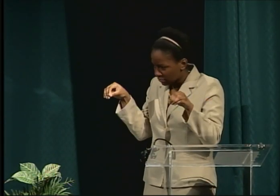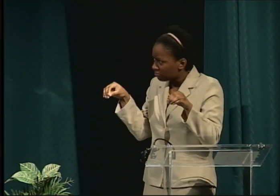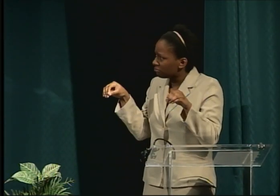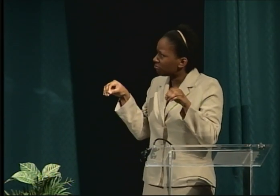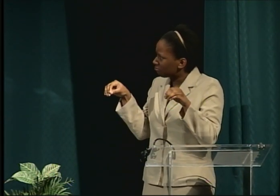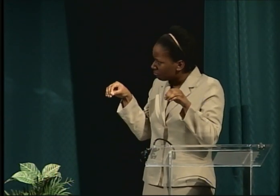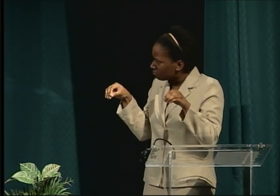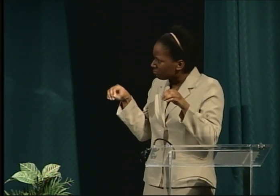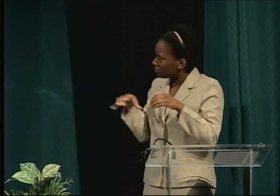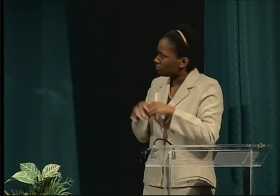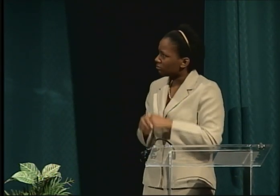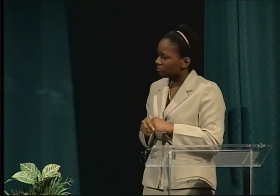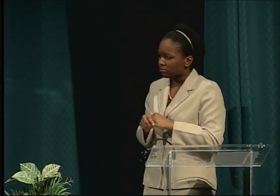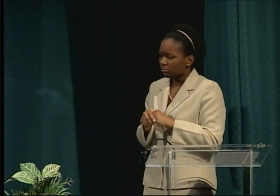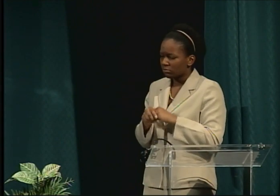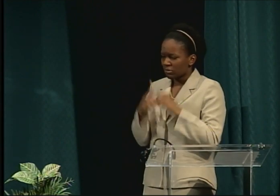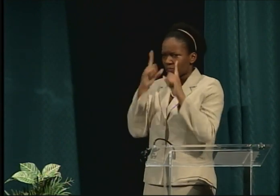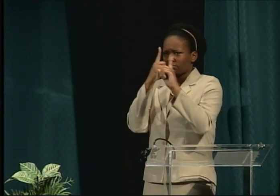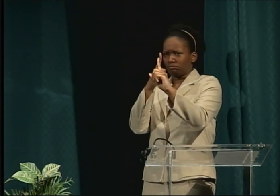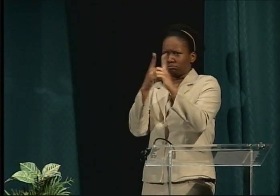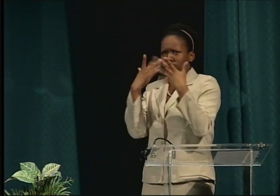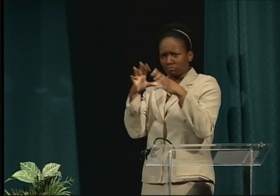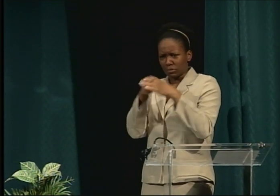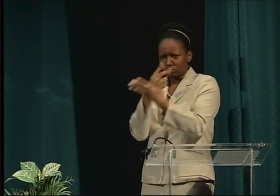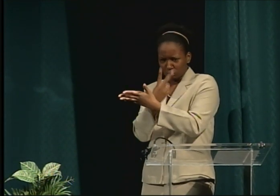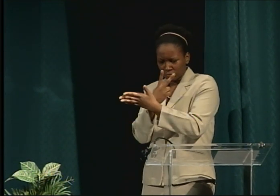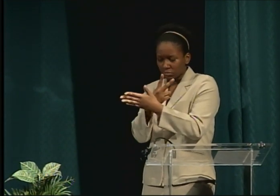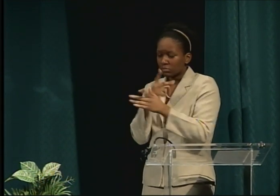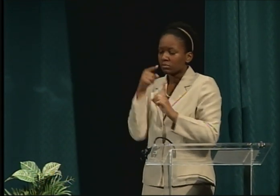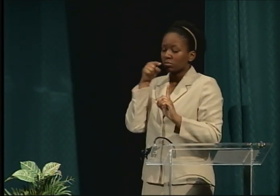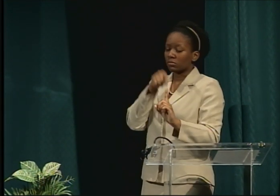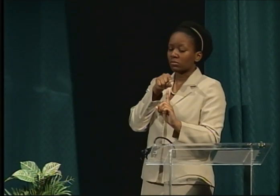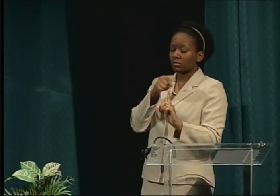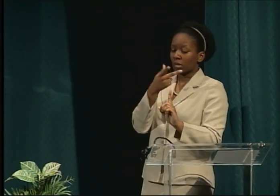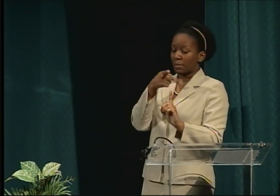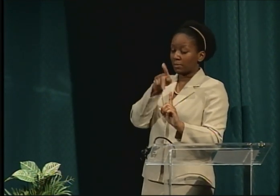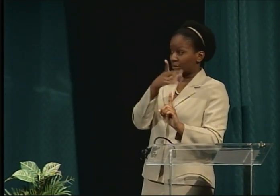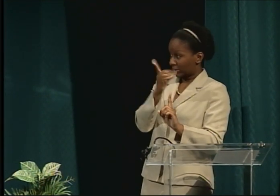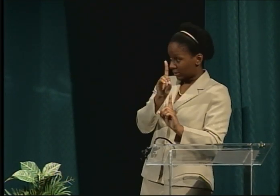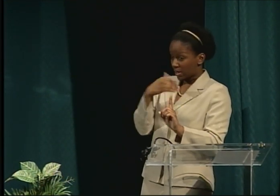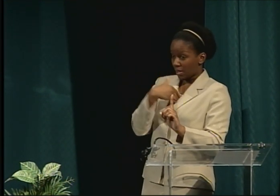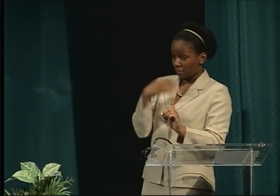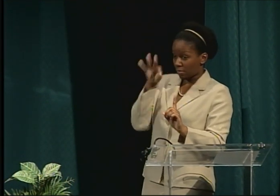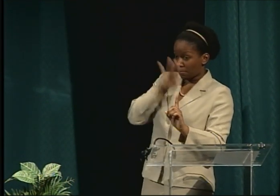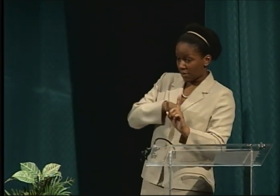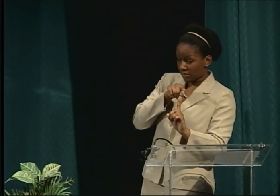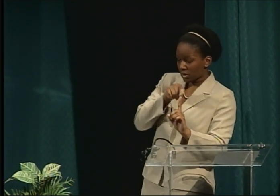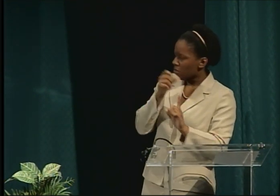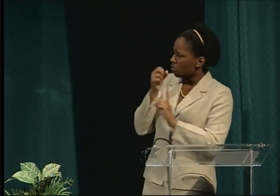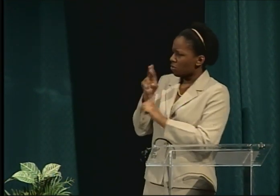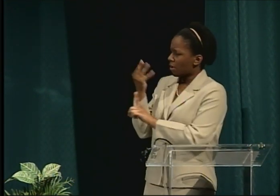In your opinion what benefits does having a PhD provide that a master's degree does not? Working for the Department of Education